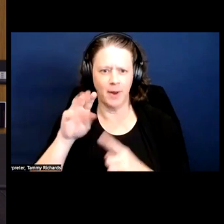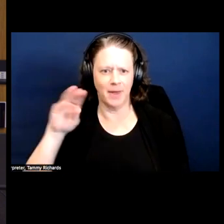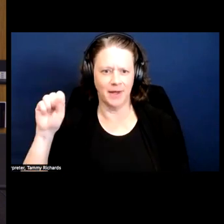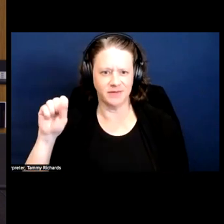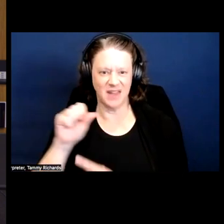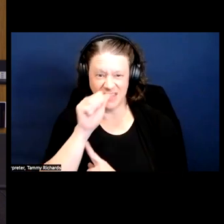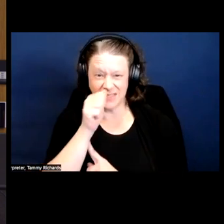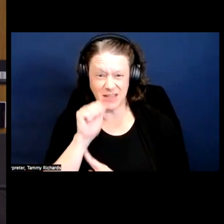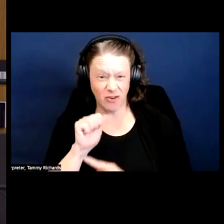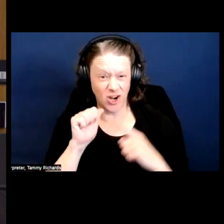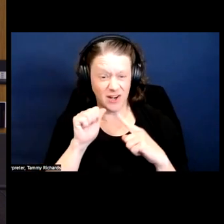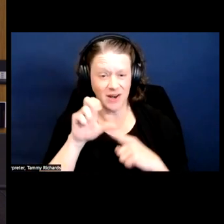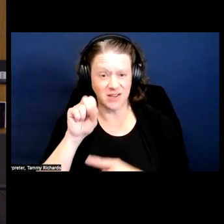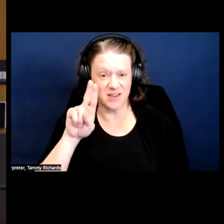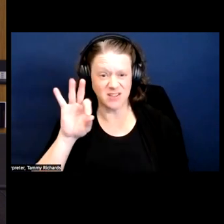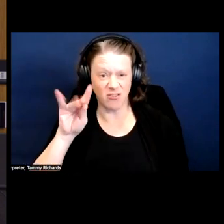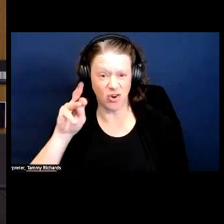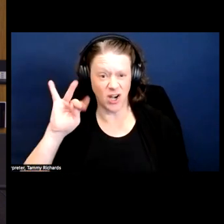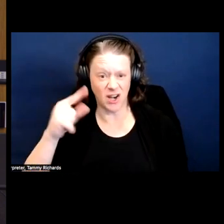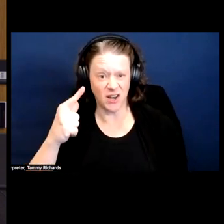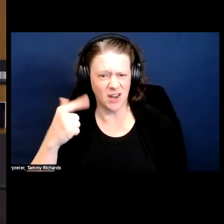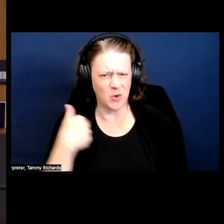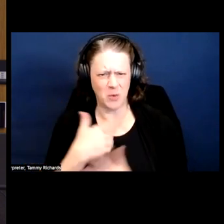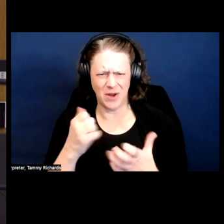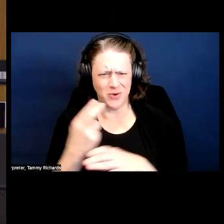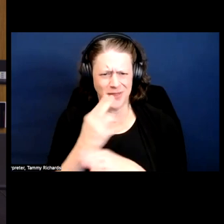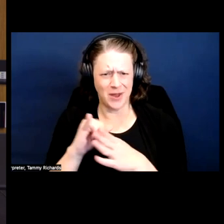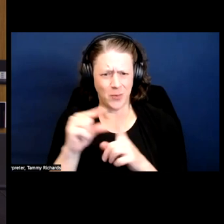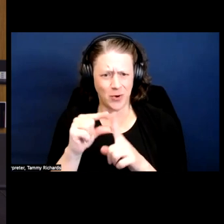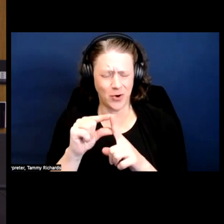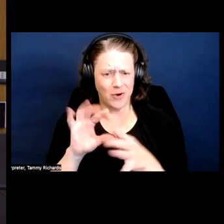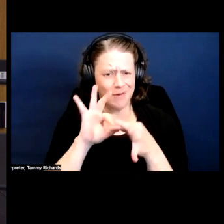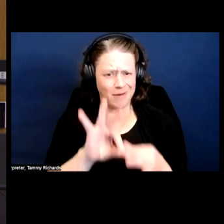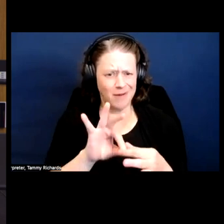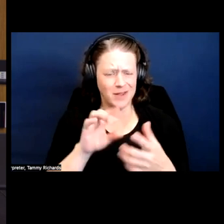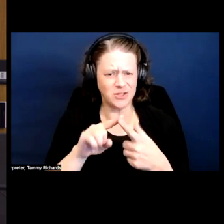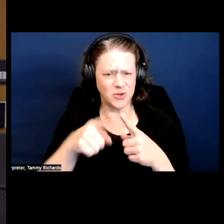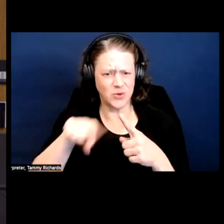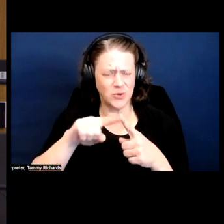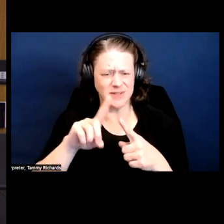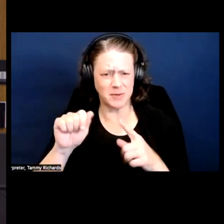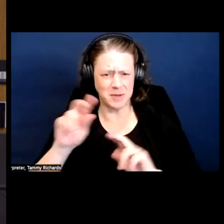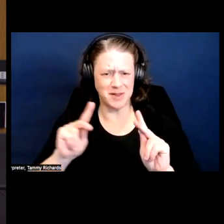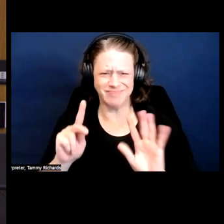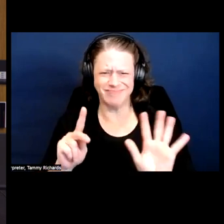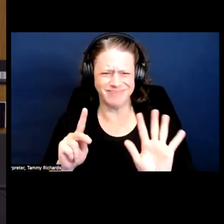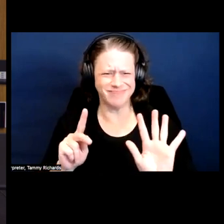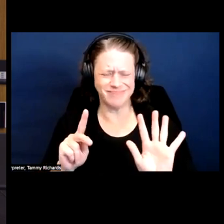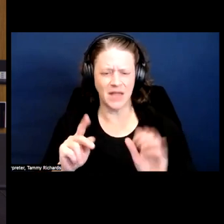that we would want used to talk about disabled folks. They also use the word inspiration to talk about the protests.